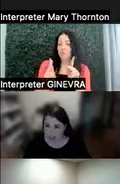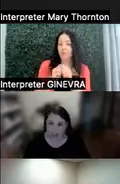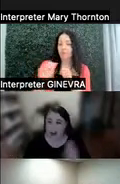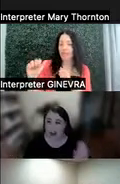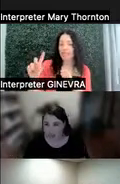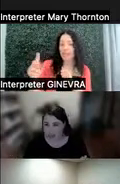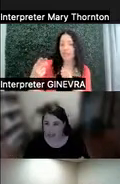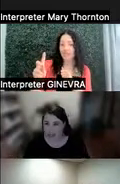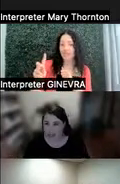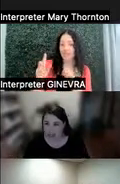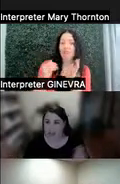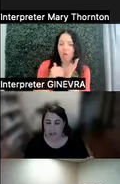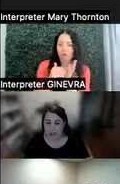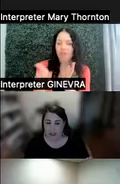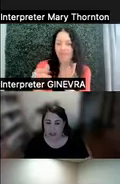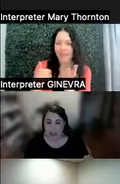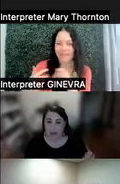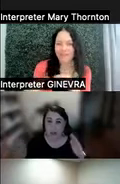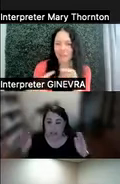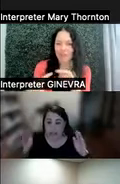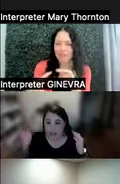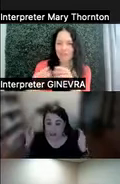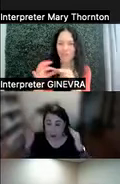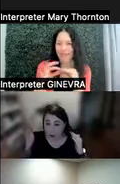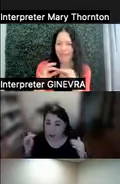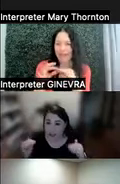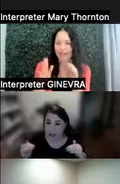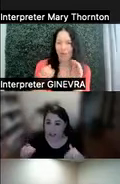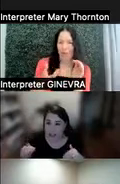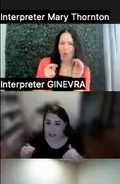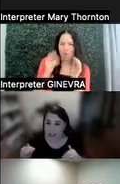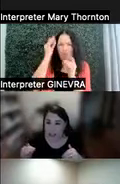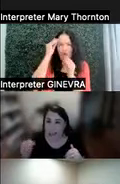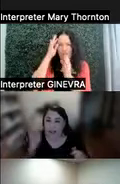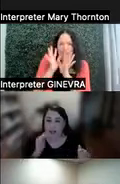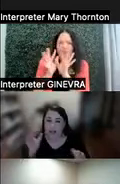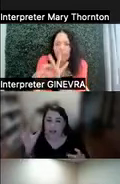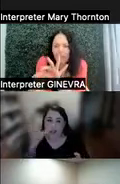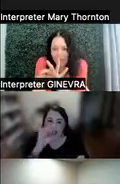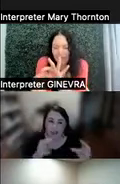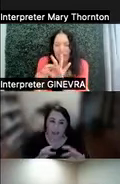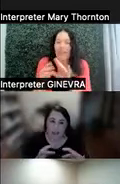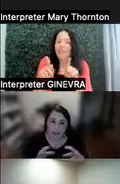they often have difficulty relating their own thoughts and ideas, and then also seeing the relationship